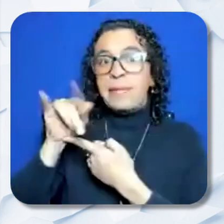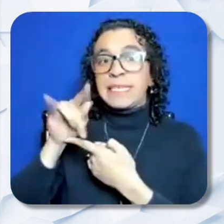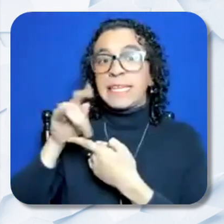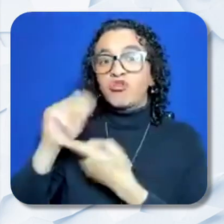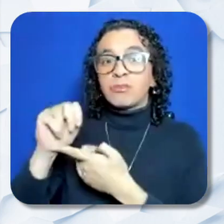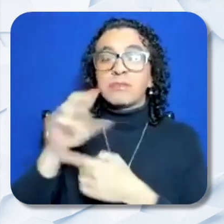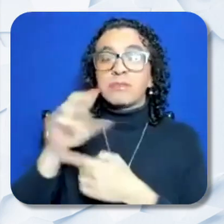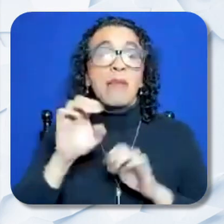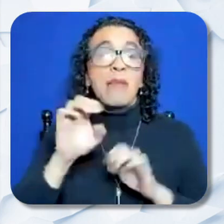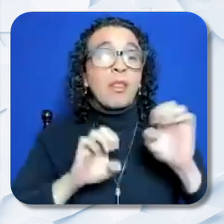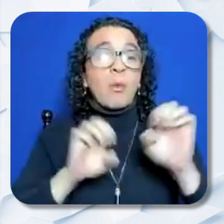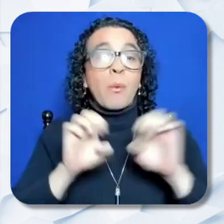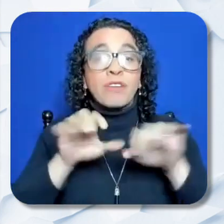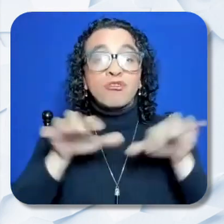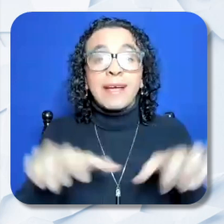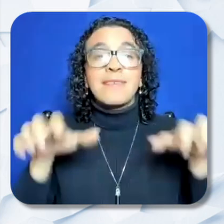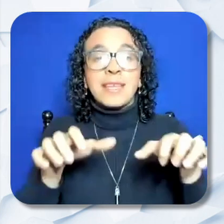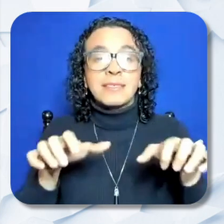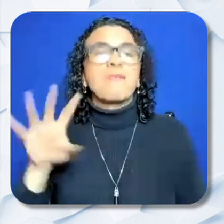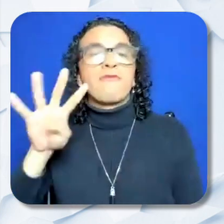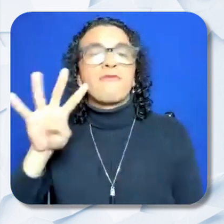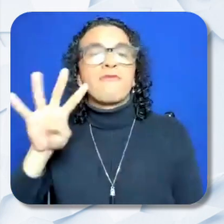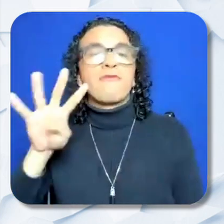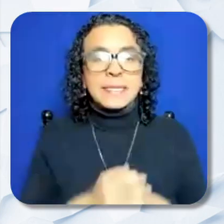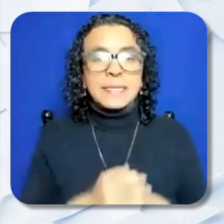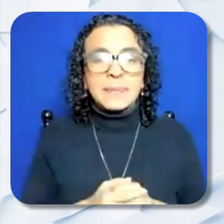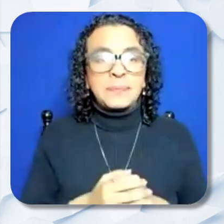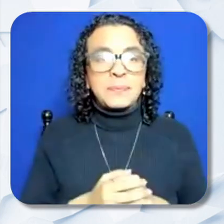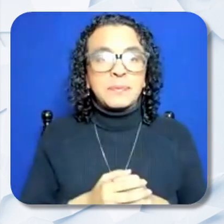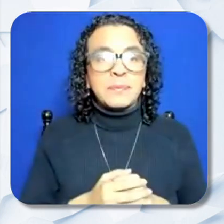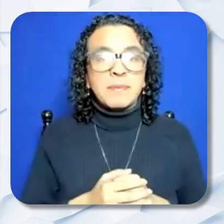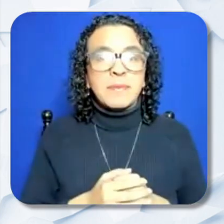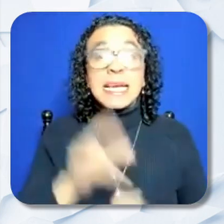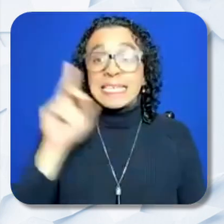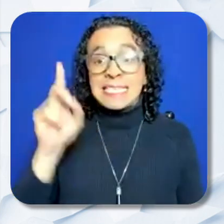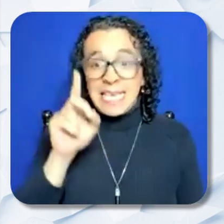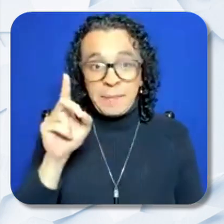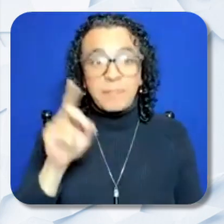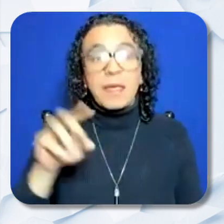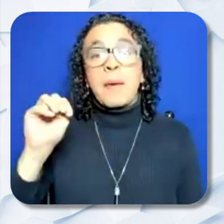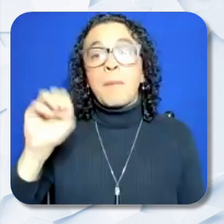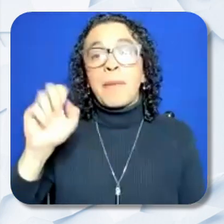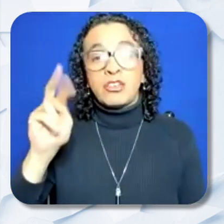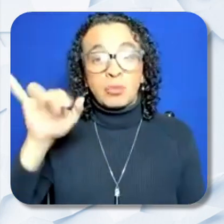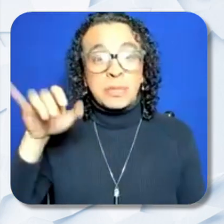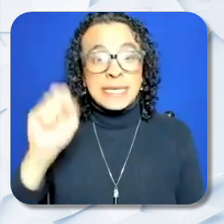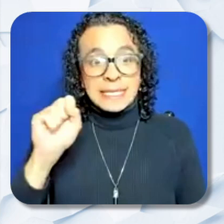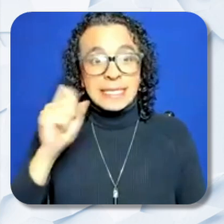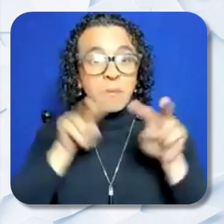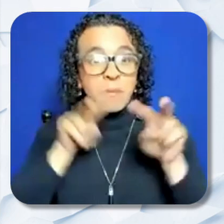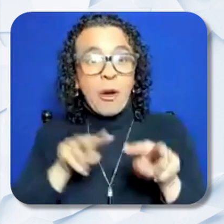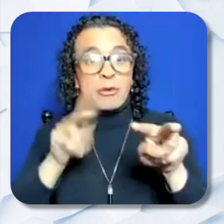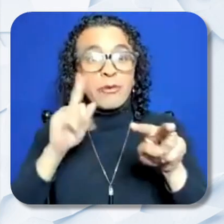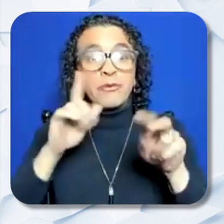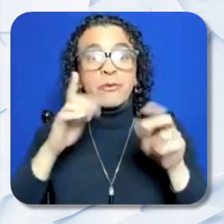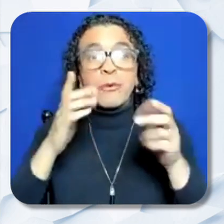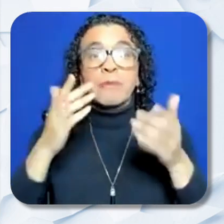Activities, 40 Points. D: Metrics to monitor the Progress of Proposed Activities, 20 points.